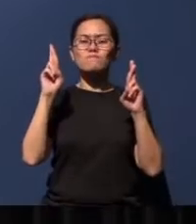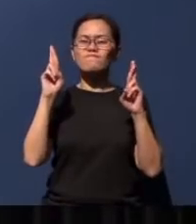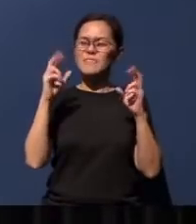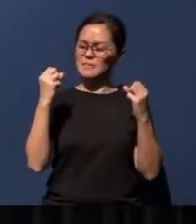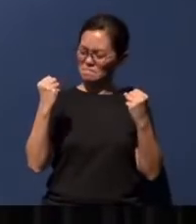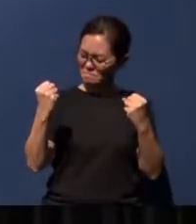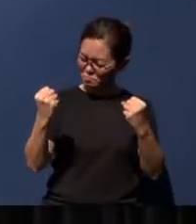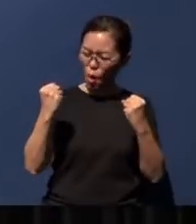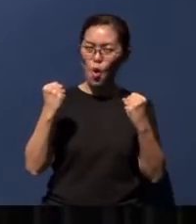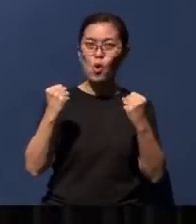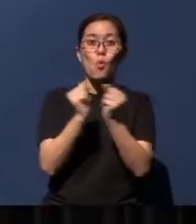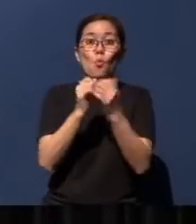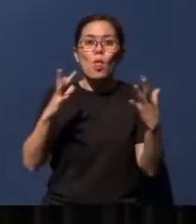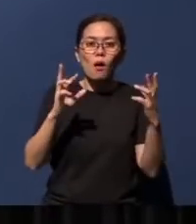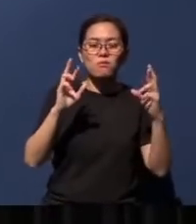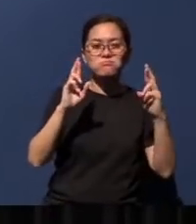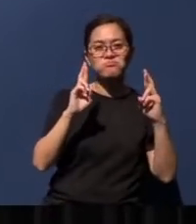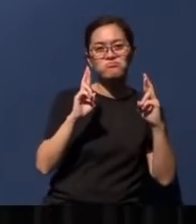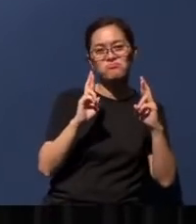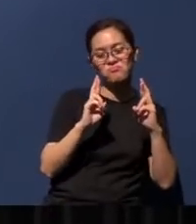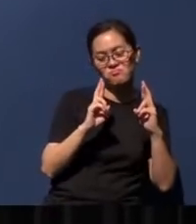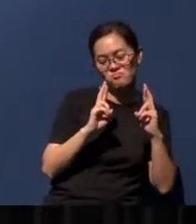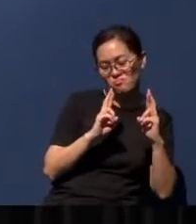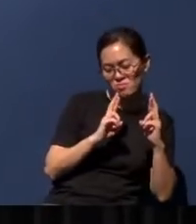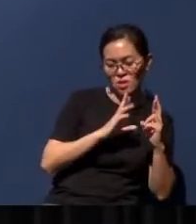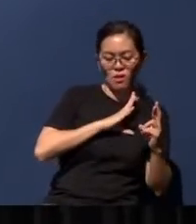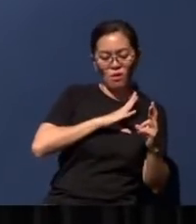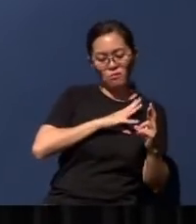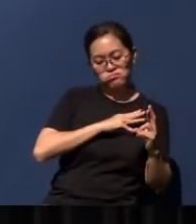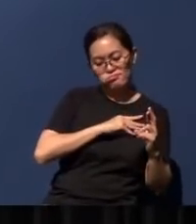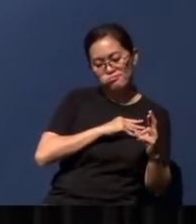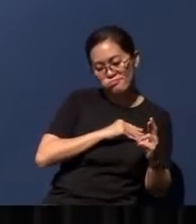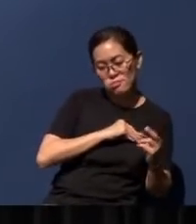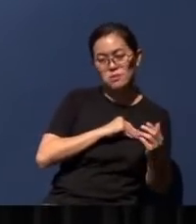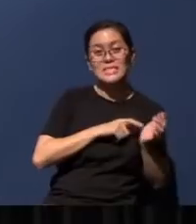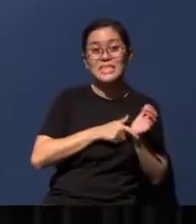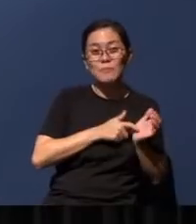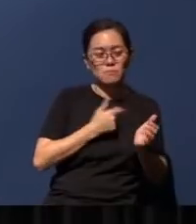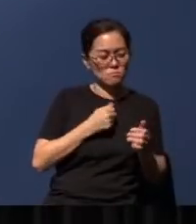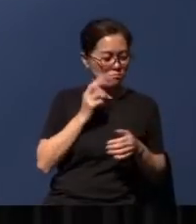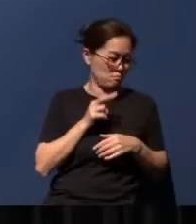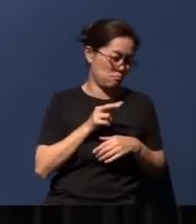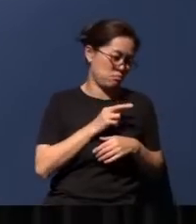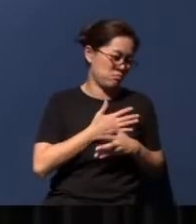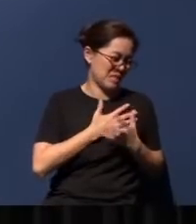Without hope, the brokenness that we see around us can sometimes really drive us crazy